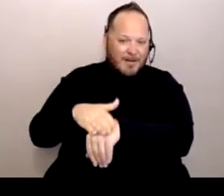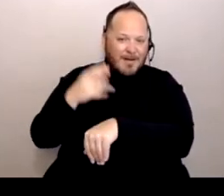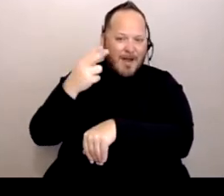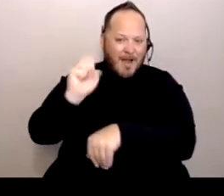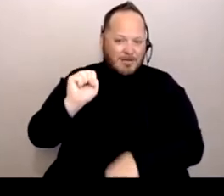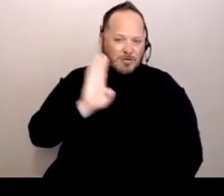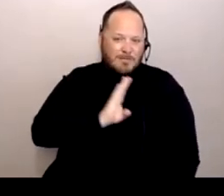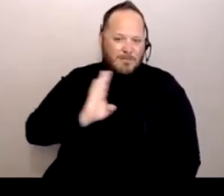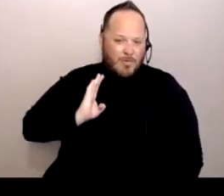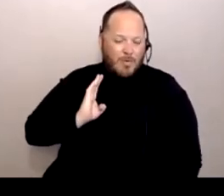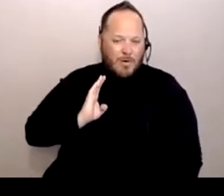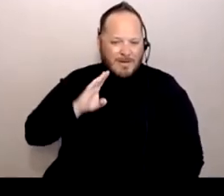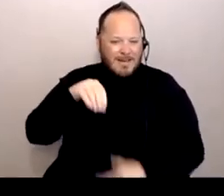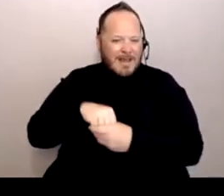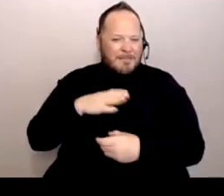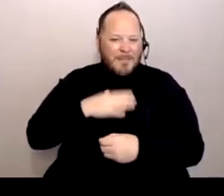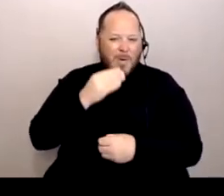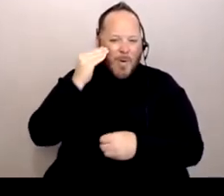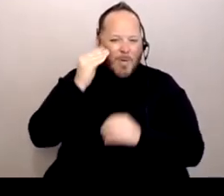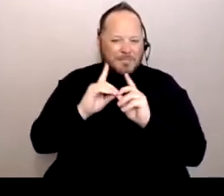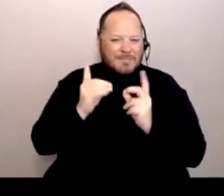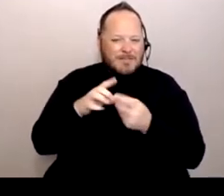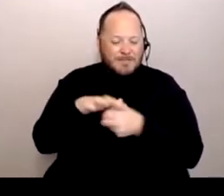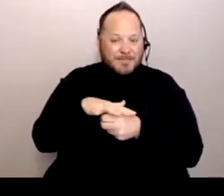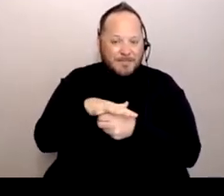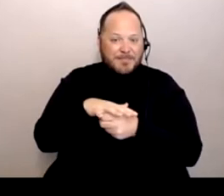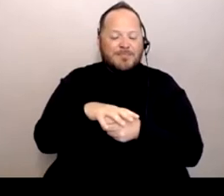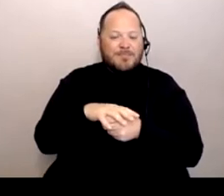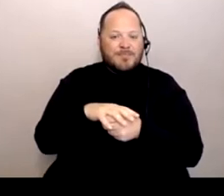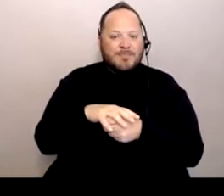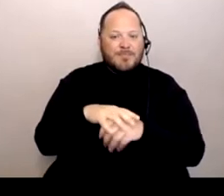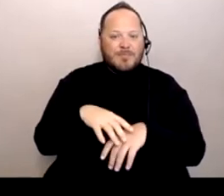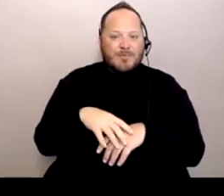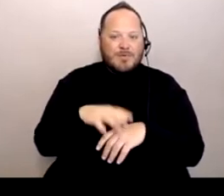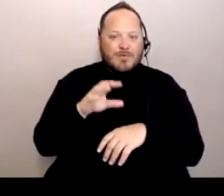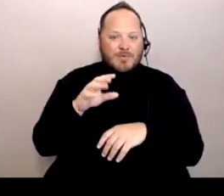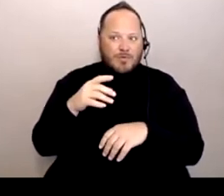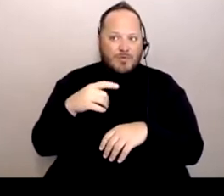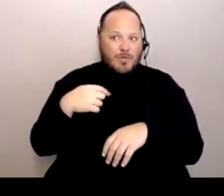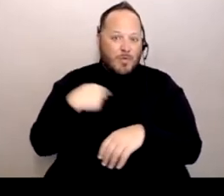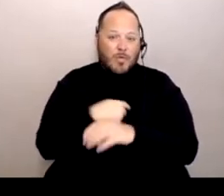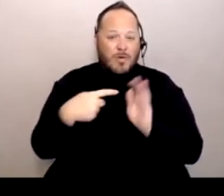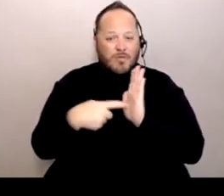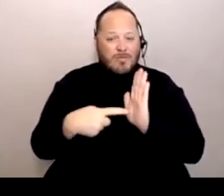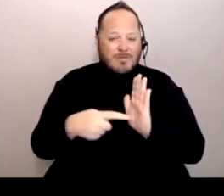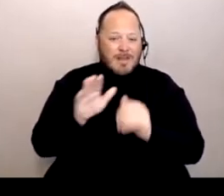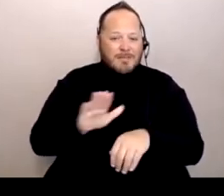So we represent about nine, eight, nine different schools